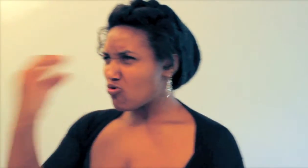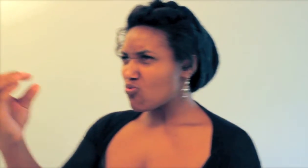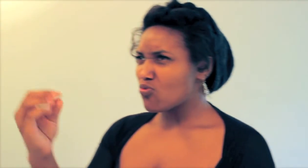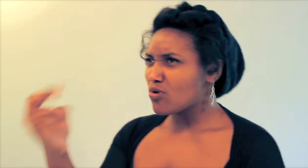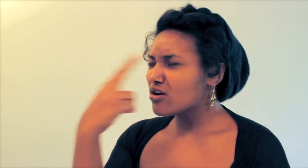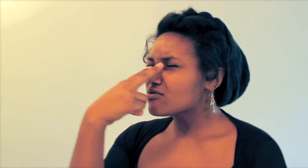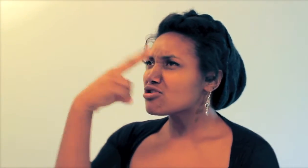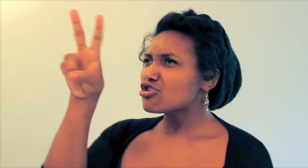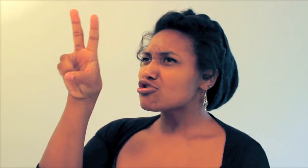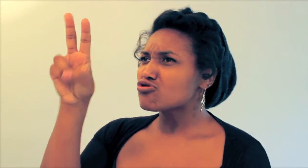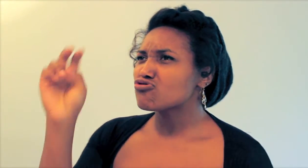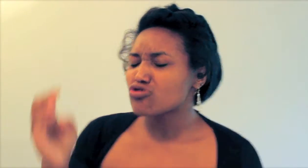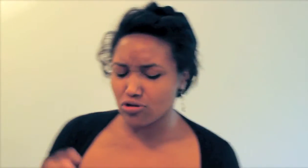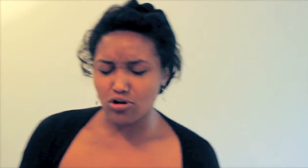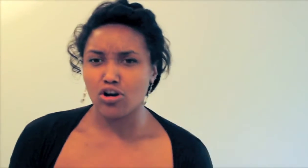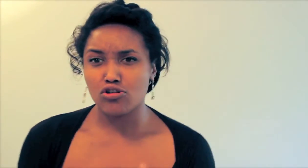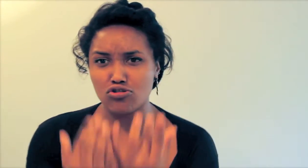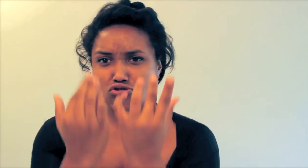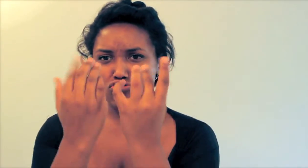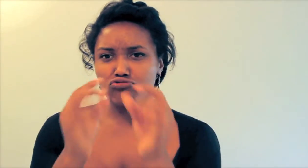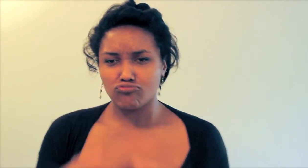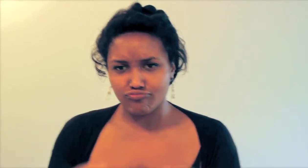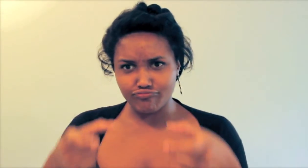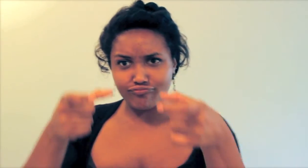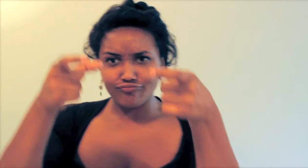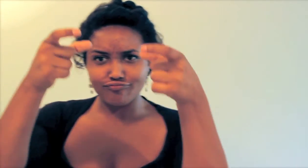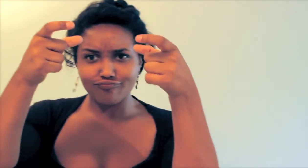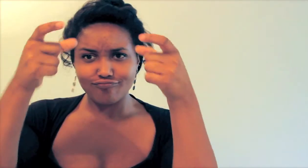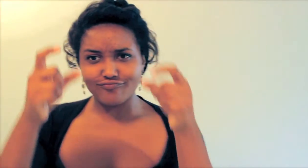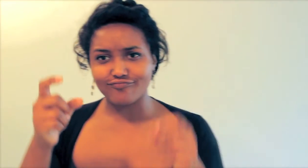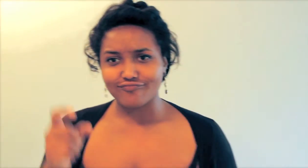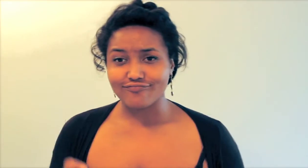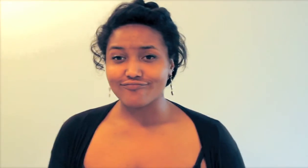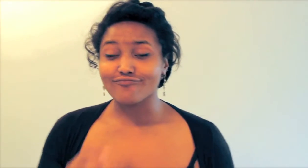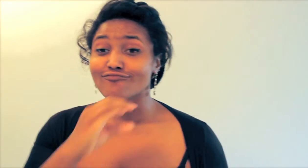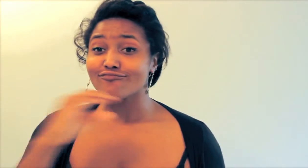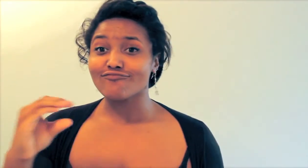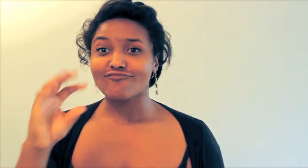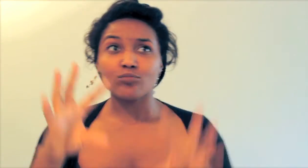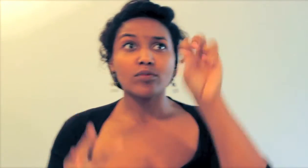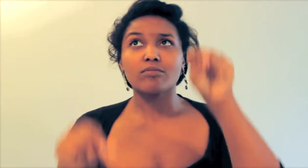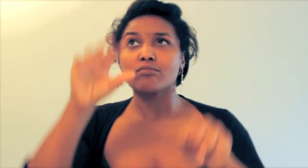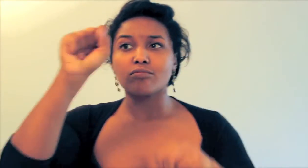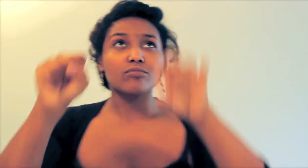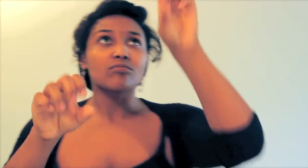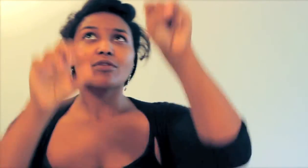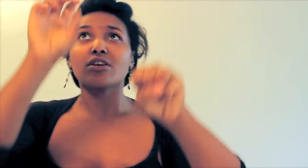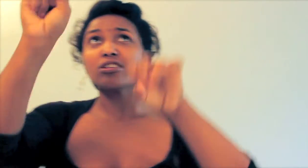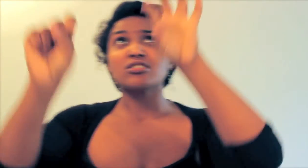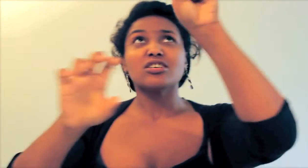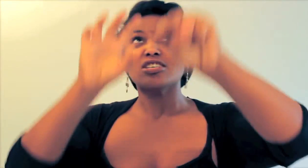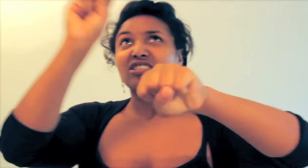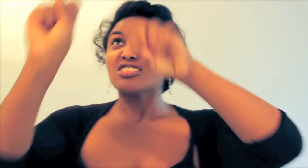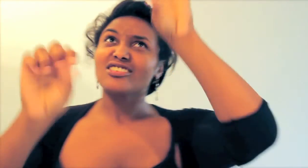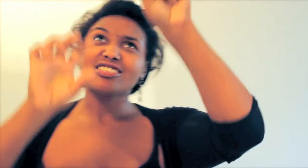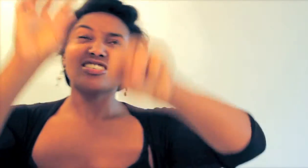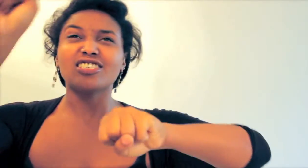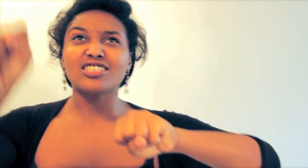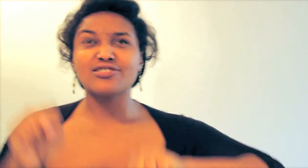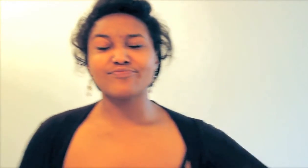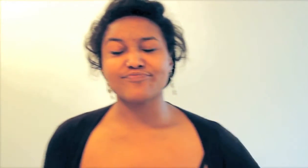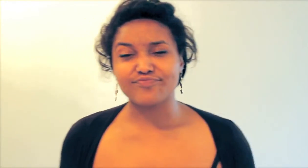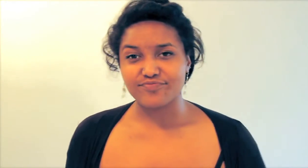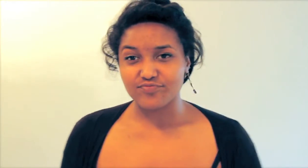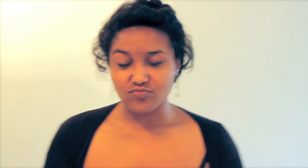The Wolf saw a fire chimney and climbed